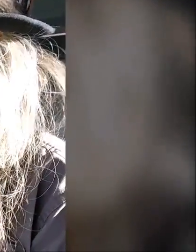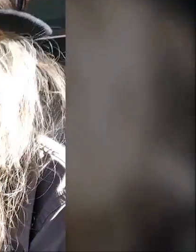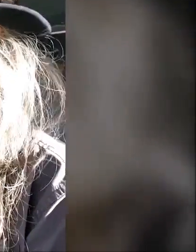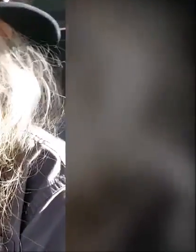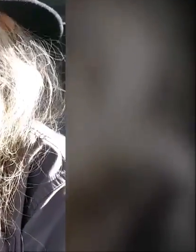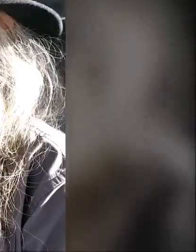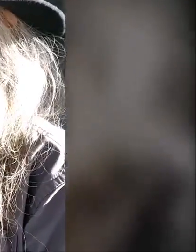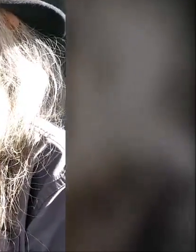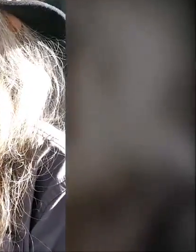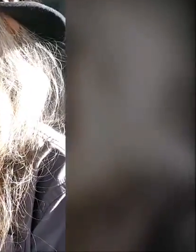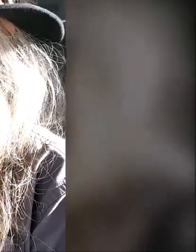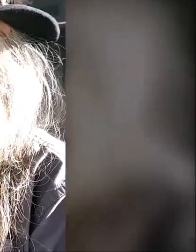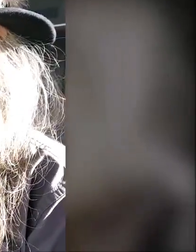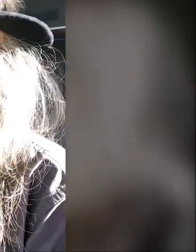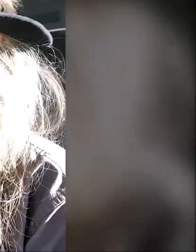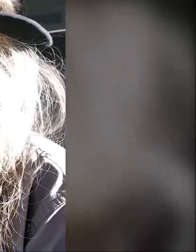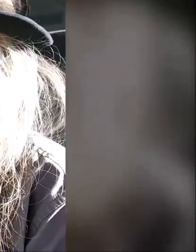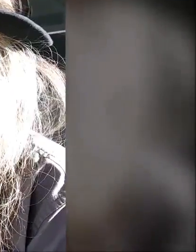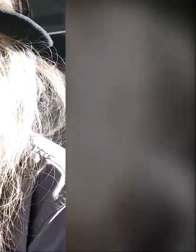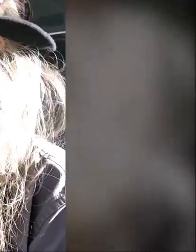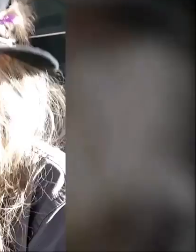so many layers to this as you know in the family